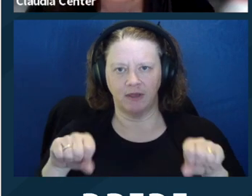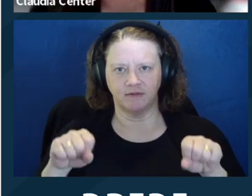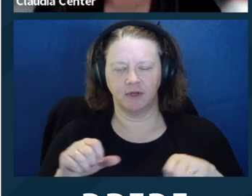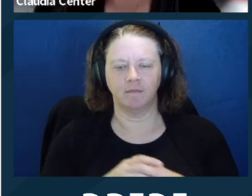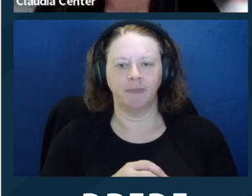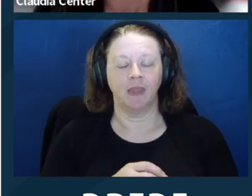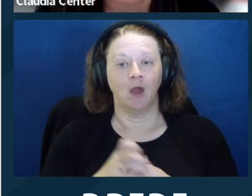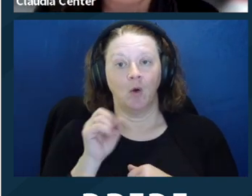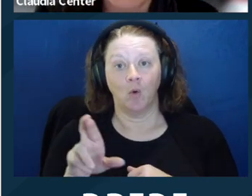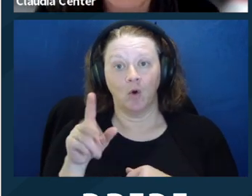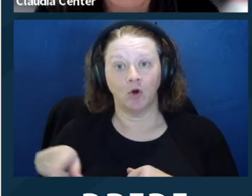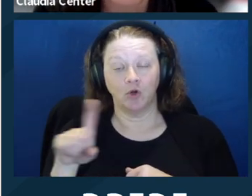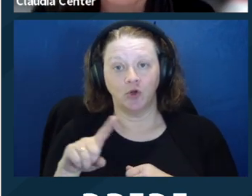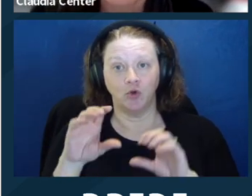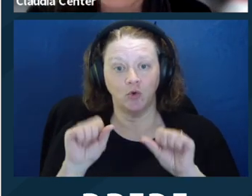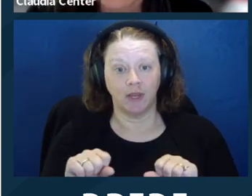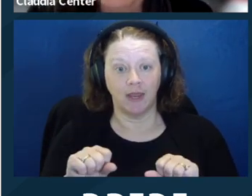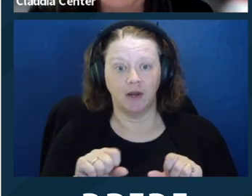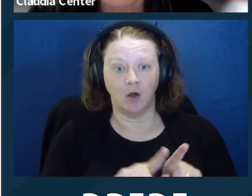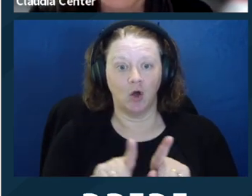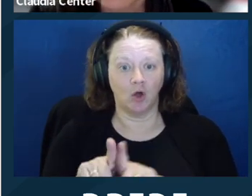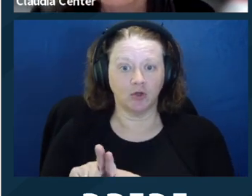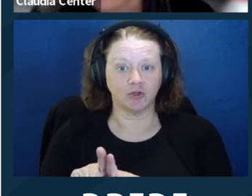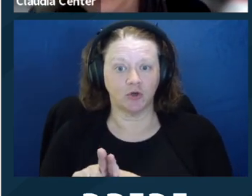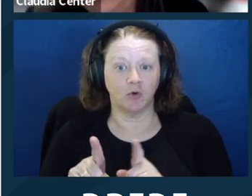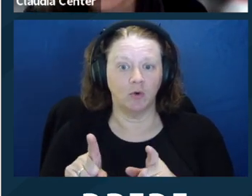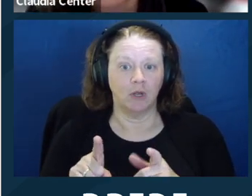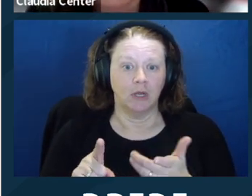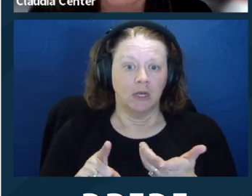you can withdraw from representation. So you can't tell the Court, you can't tell